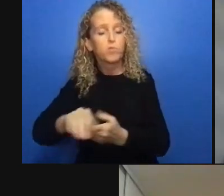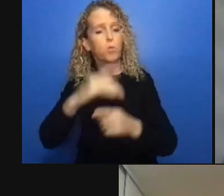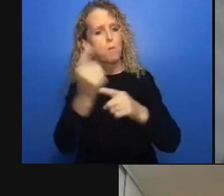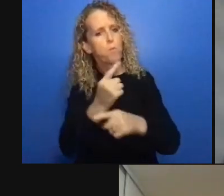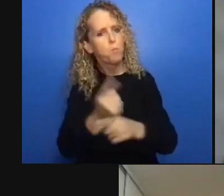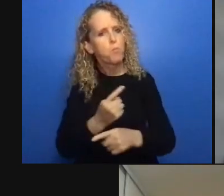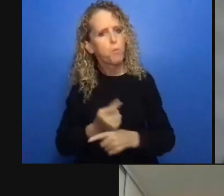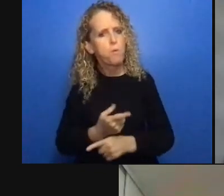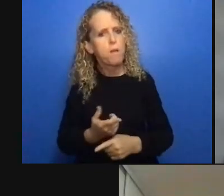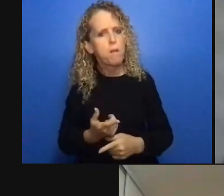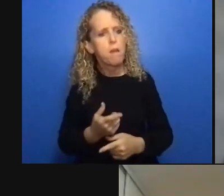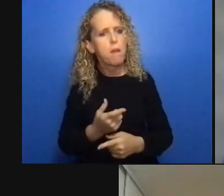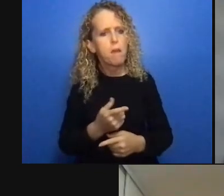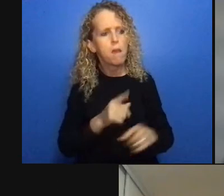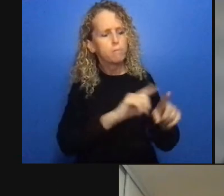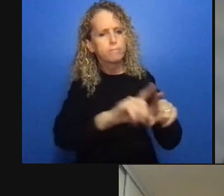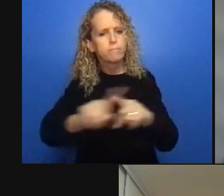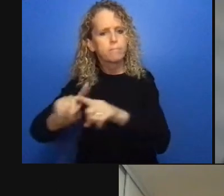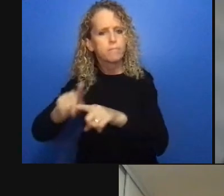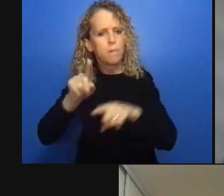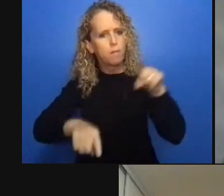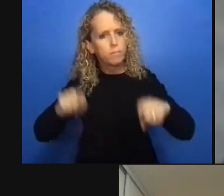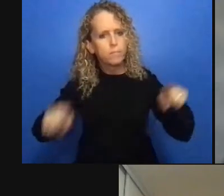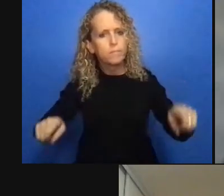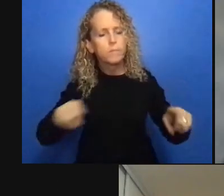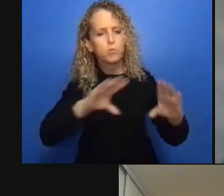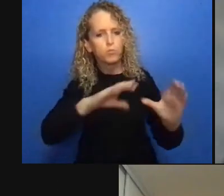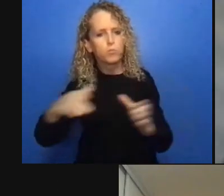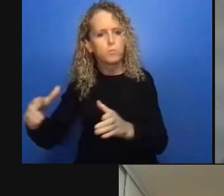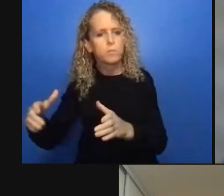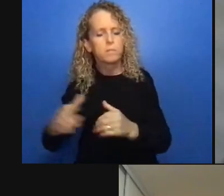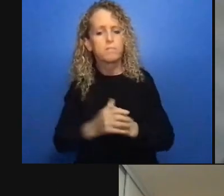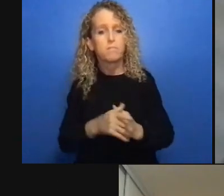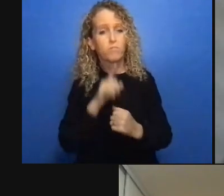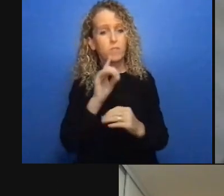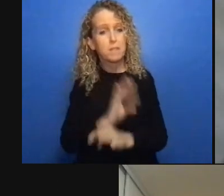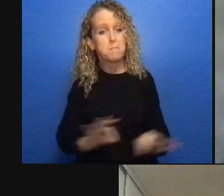Bald and barrett and nicole and everybody who are behind the scenes right now making this thing work